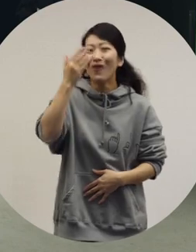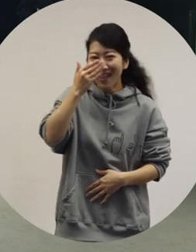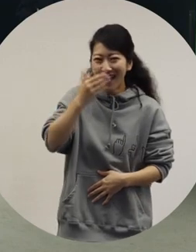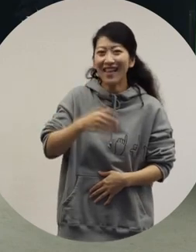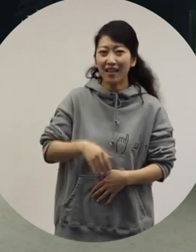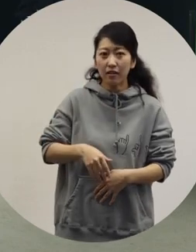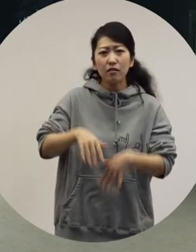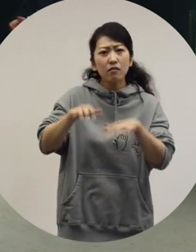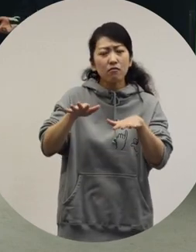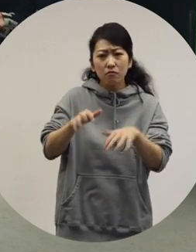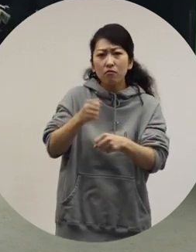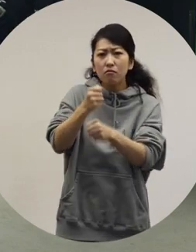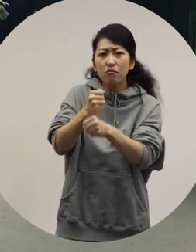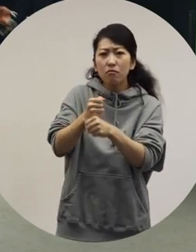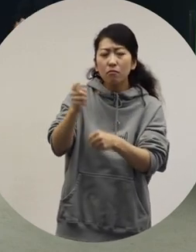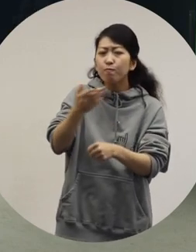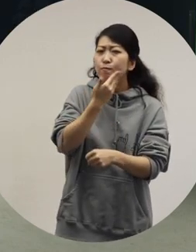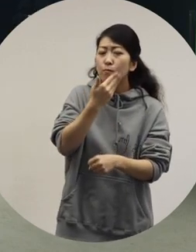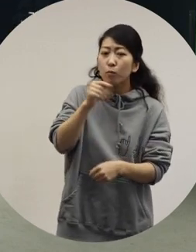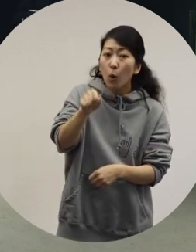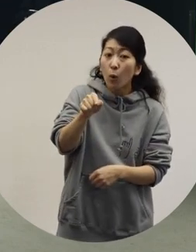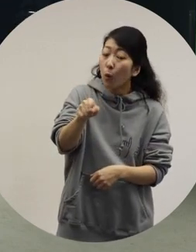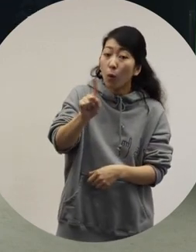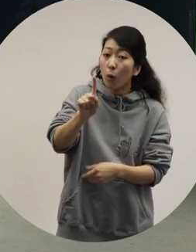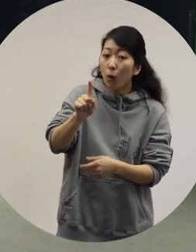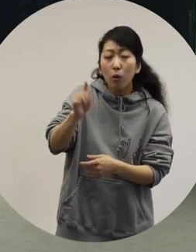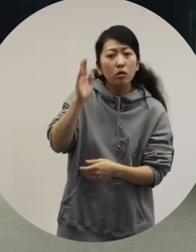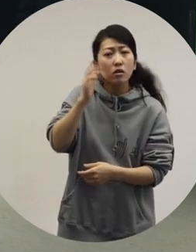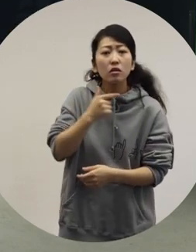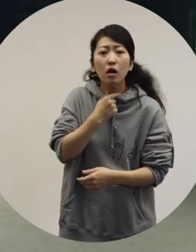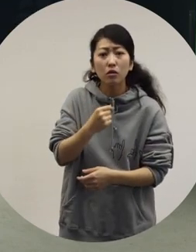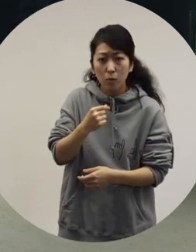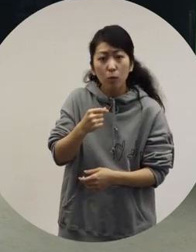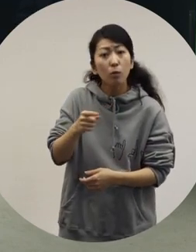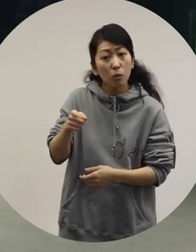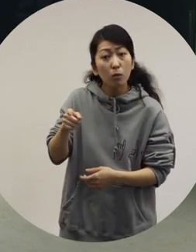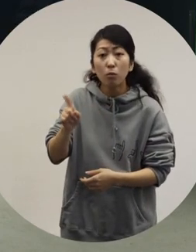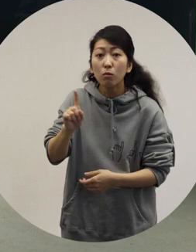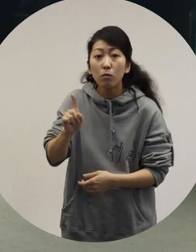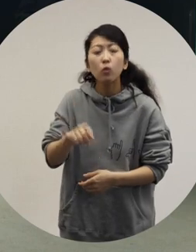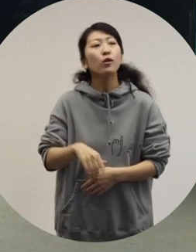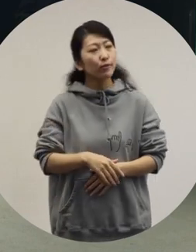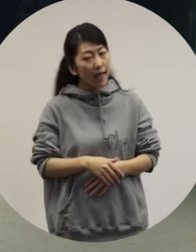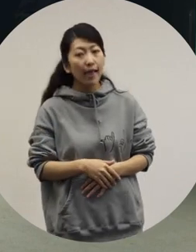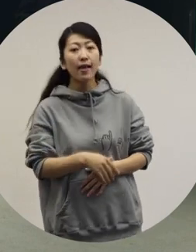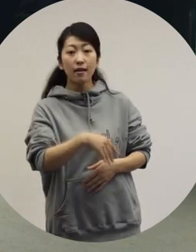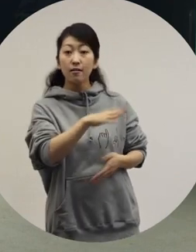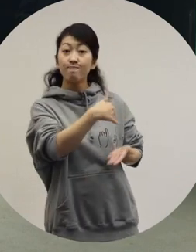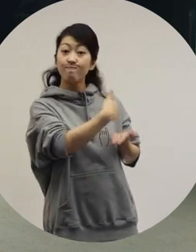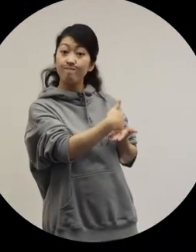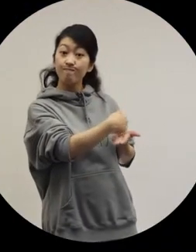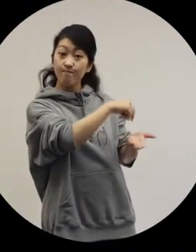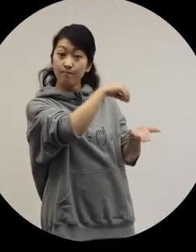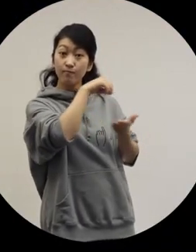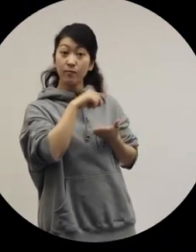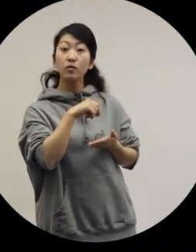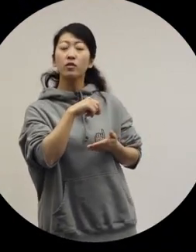I'd like to hear about the key features of this creation. [Shin] Yes. When I heard the concept,